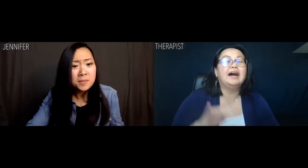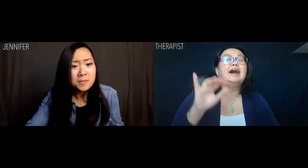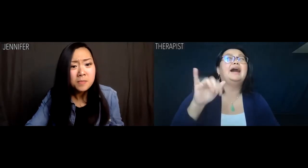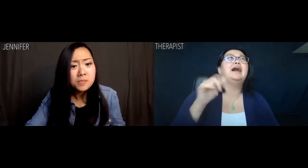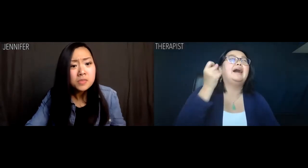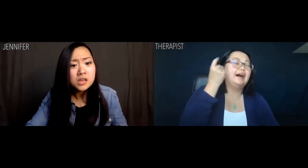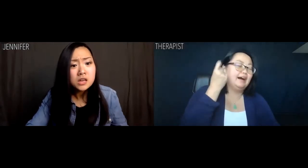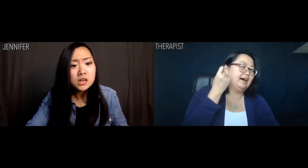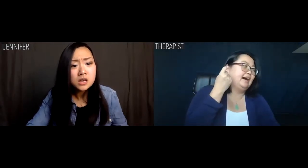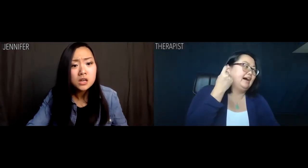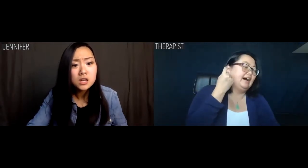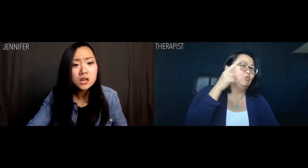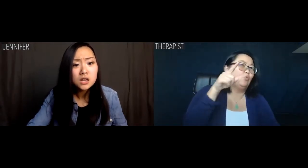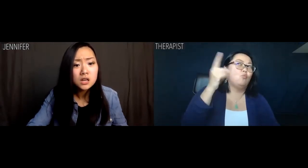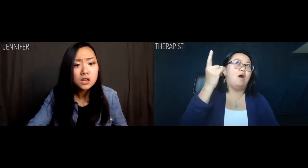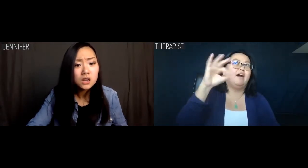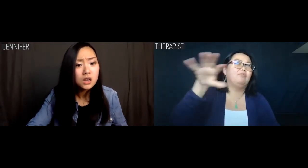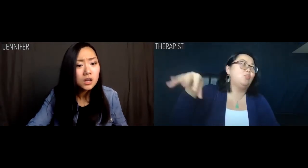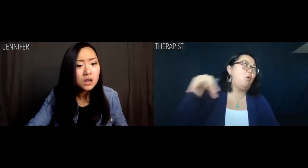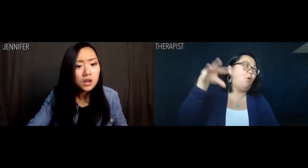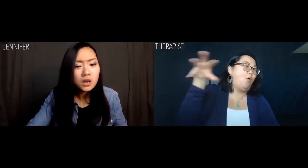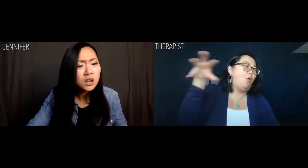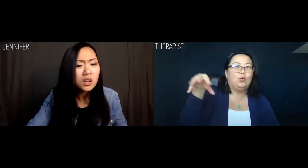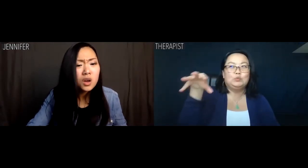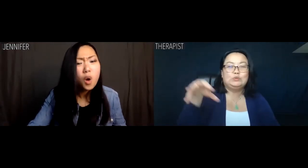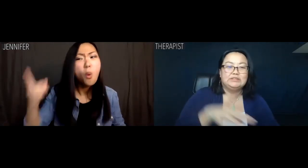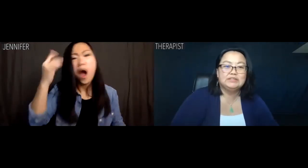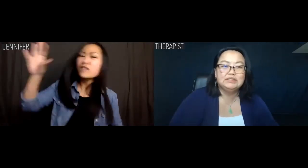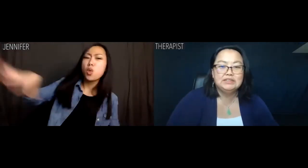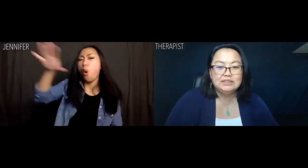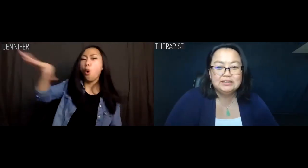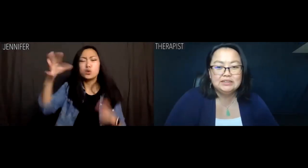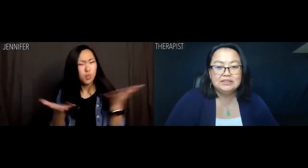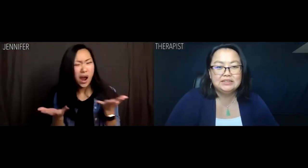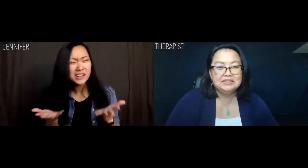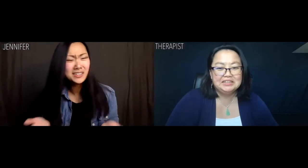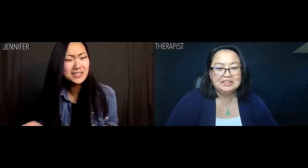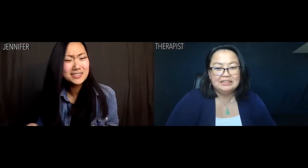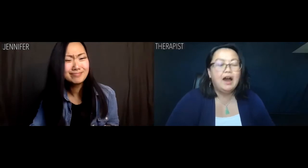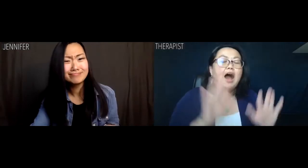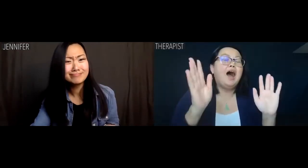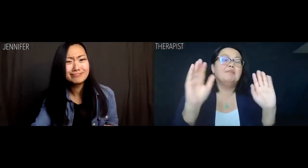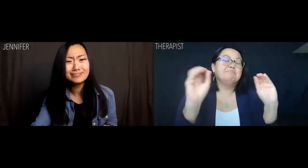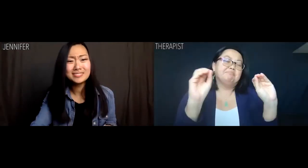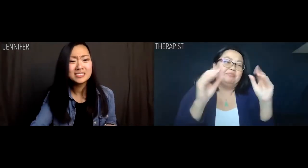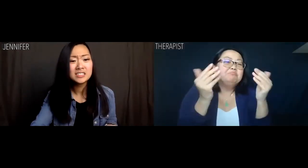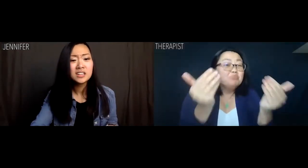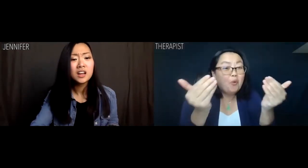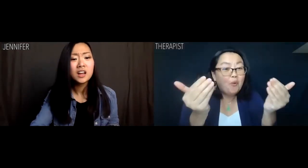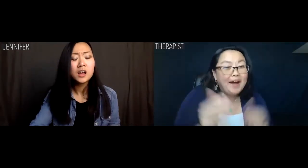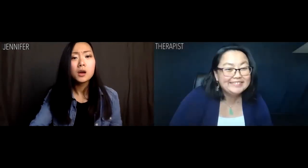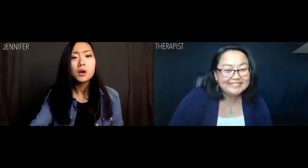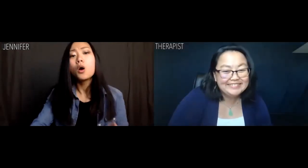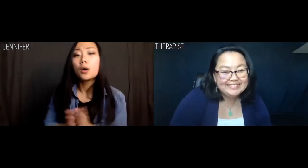Therapist: Oh, I get it. You're one of those. Jennifer: One of one of those what? Therapist: Nothing. Go on.